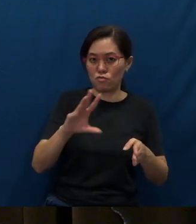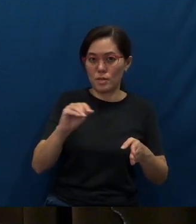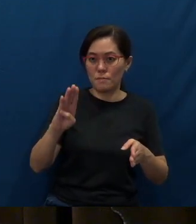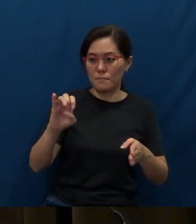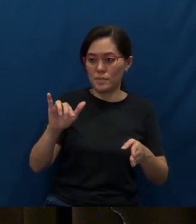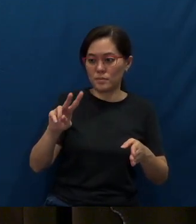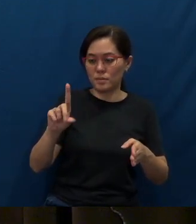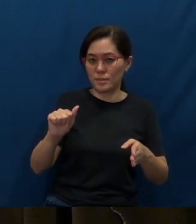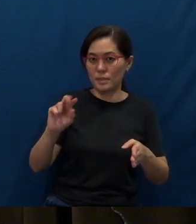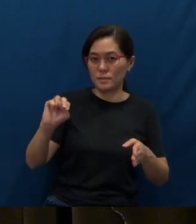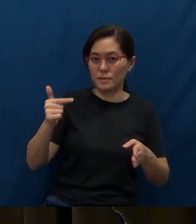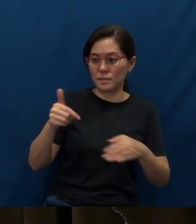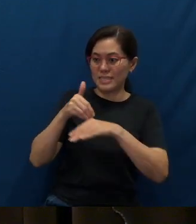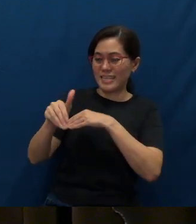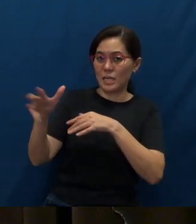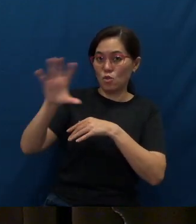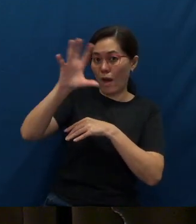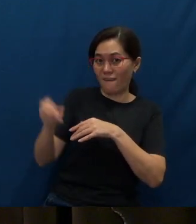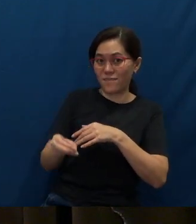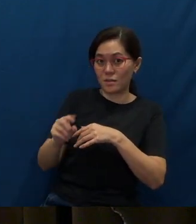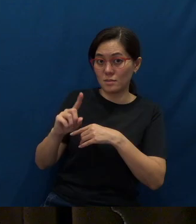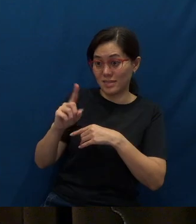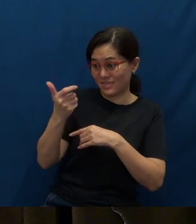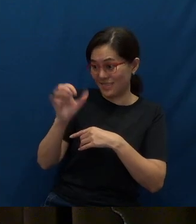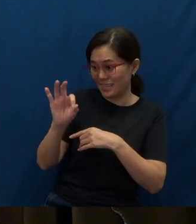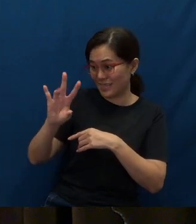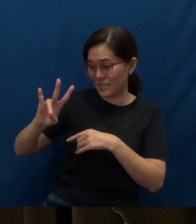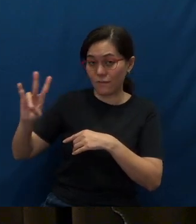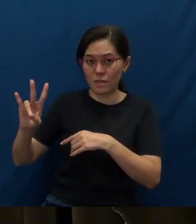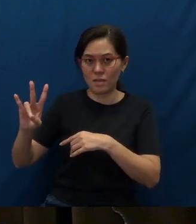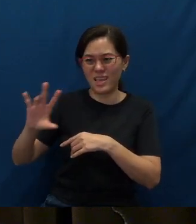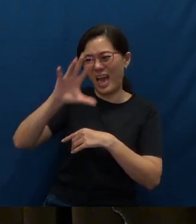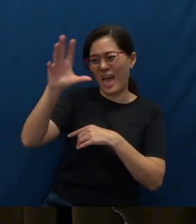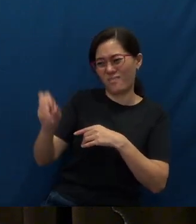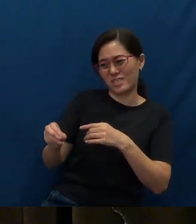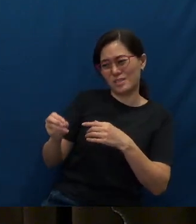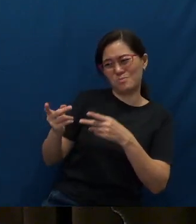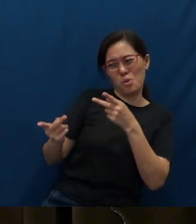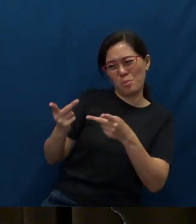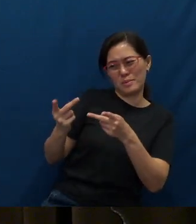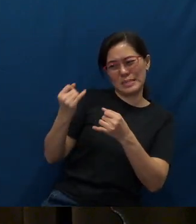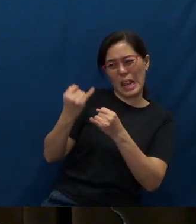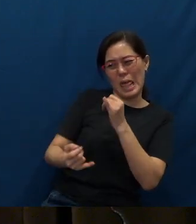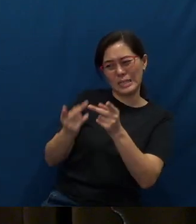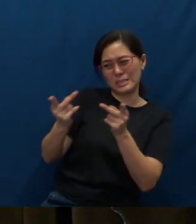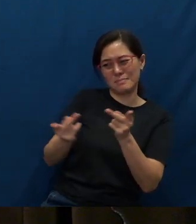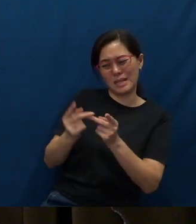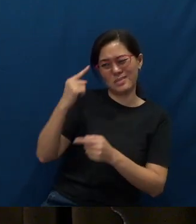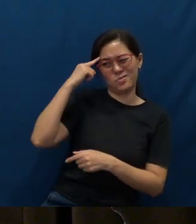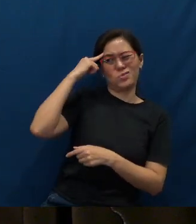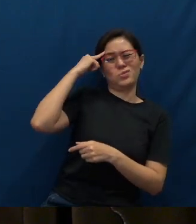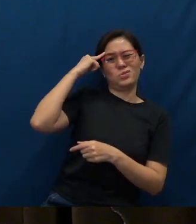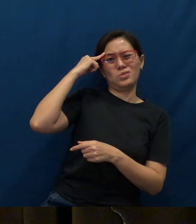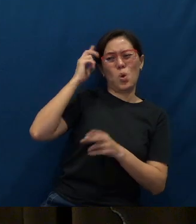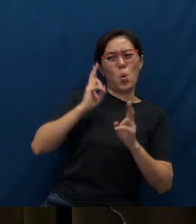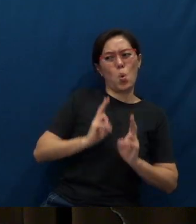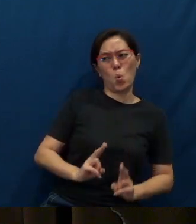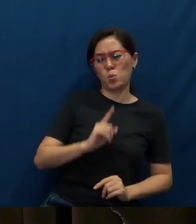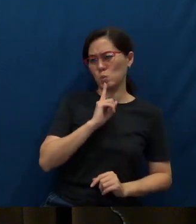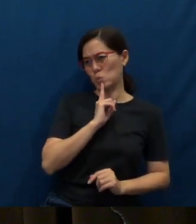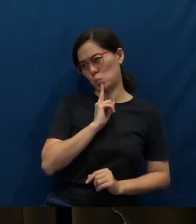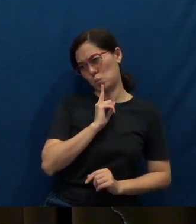in 1977, Africa was probably the last place on their minds, humanly speaking,